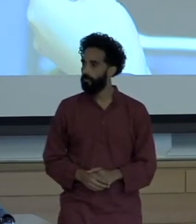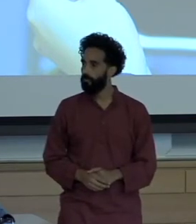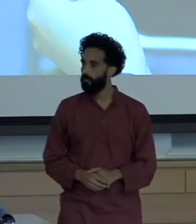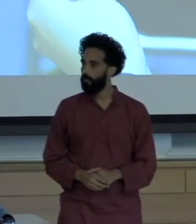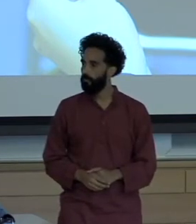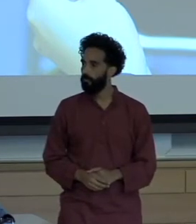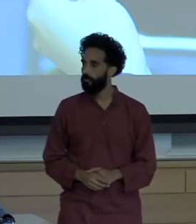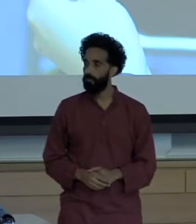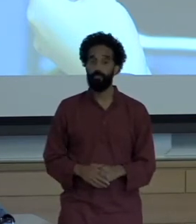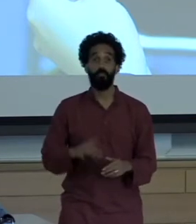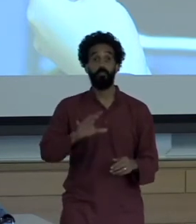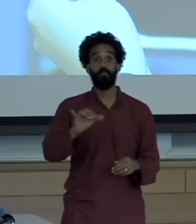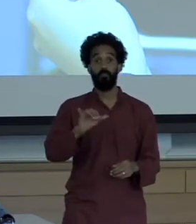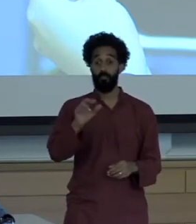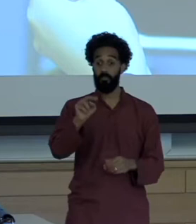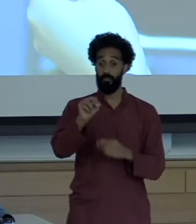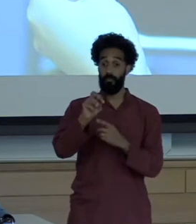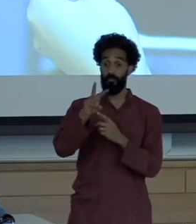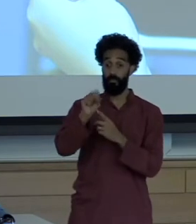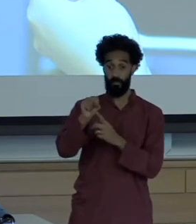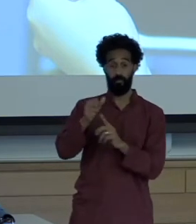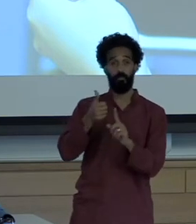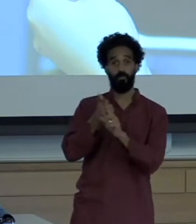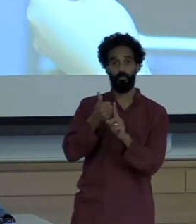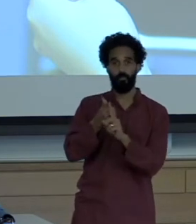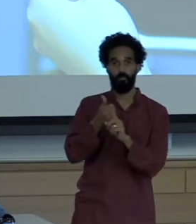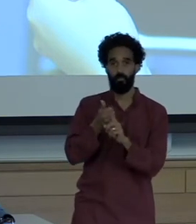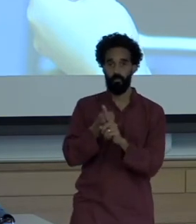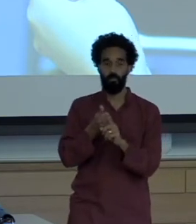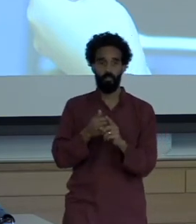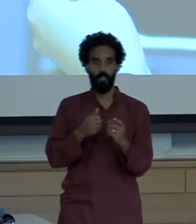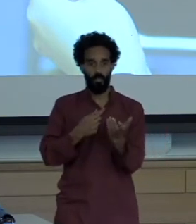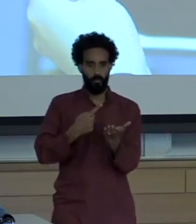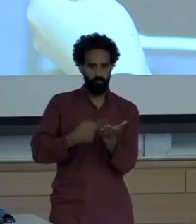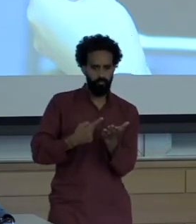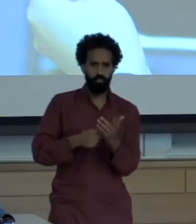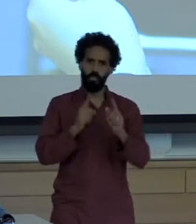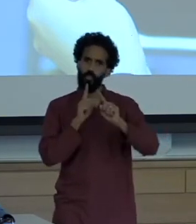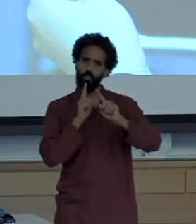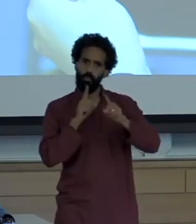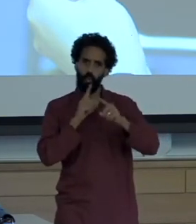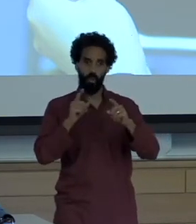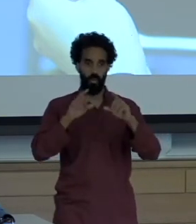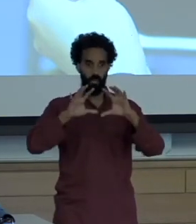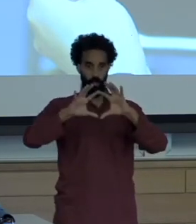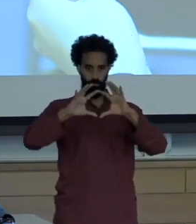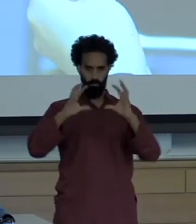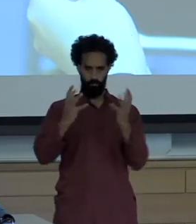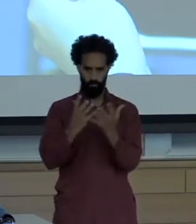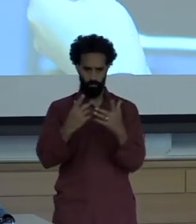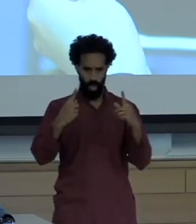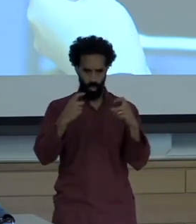newsrooms are not wired for comprehensive reporting of mega issues They rely on